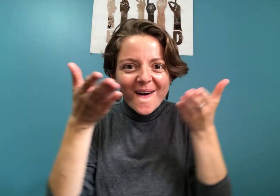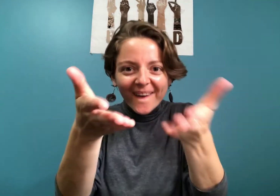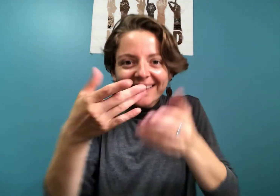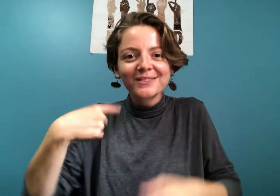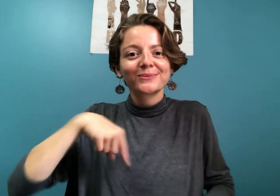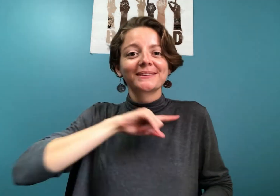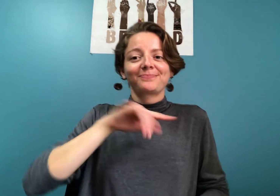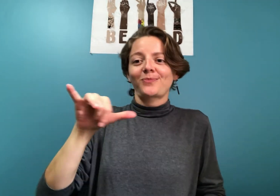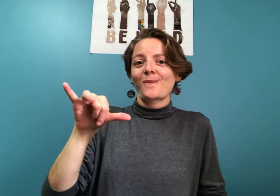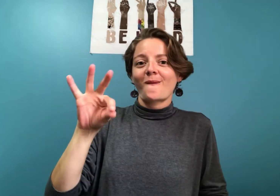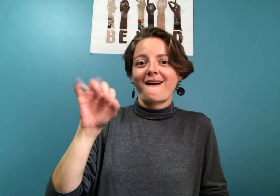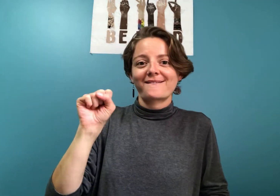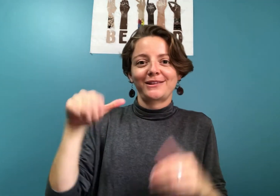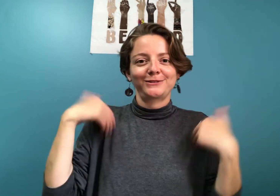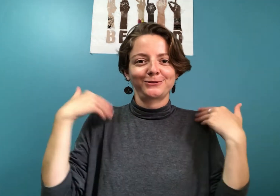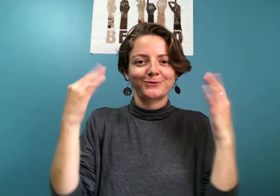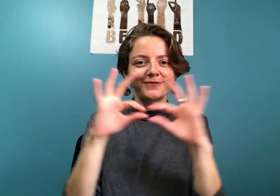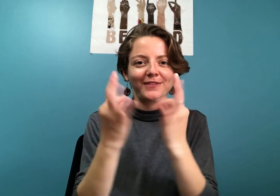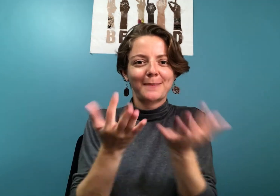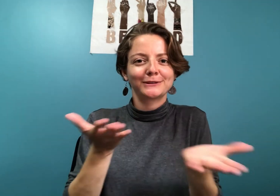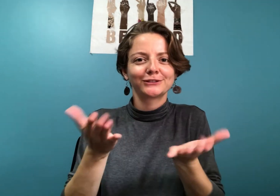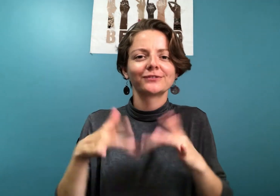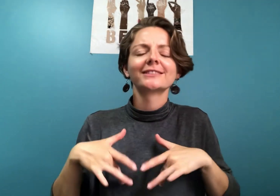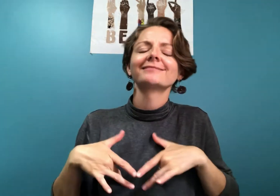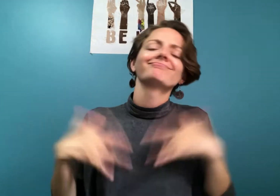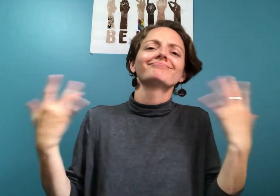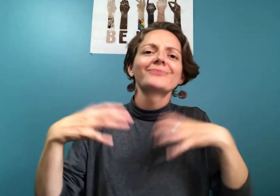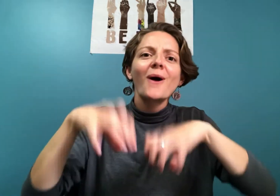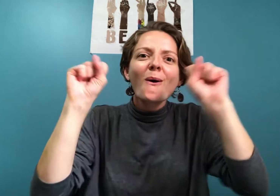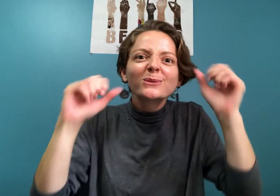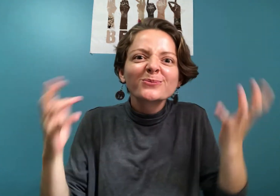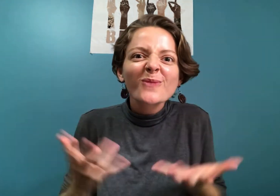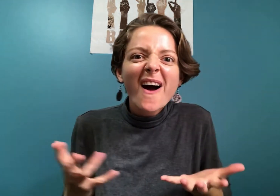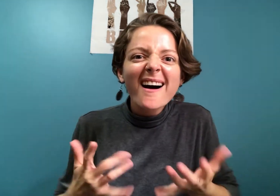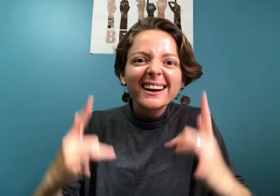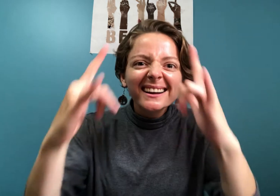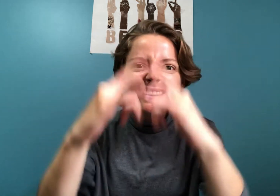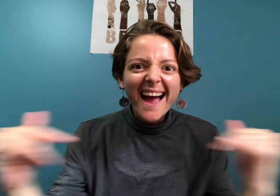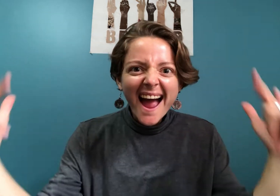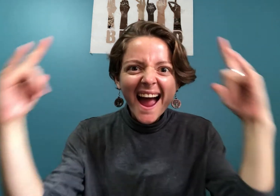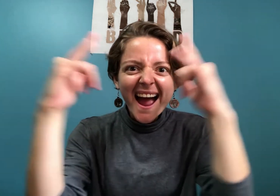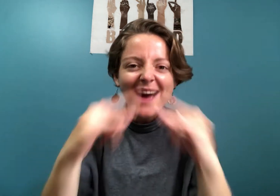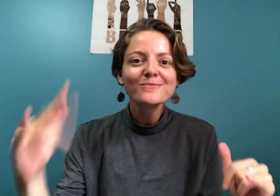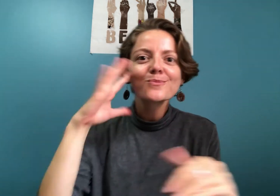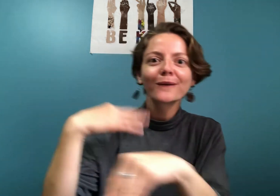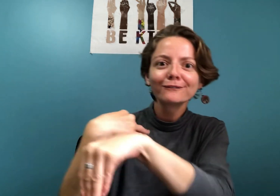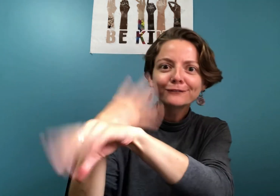Hello you, Our Youth and Family Services are thrilled to host virtual camp!